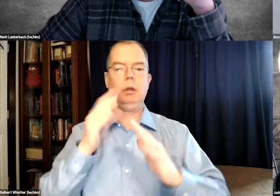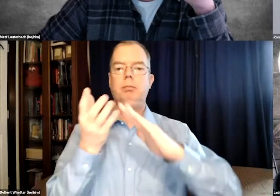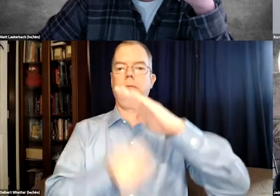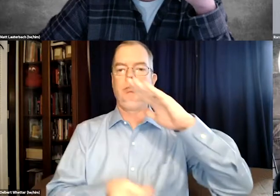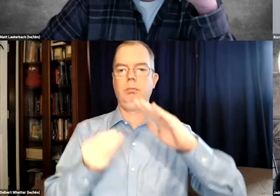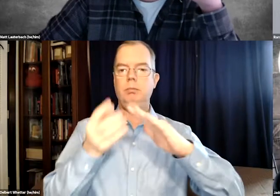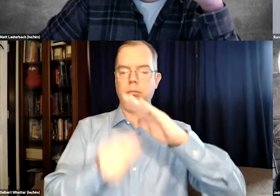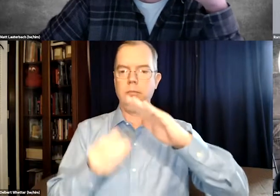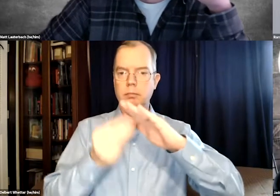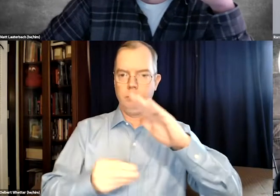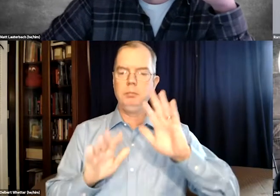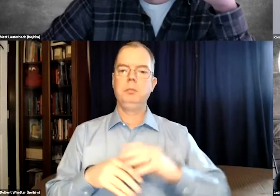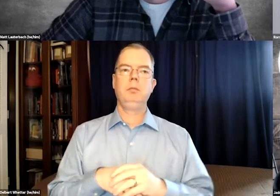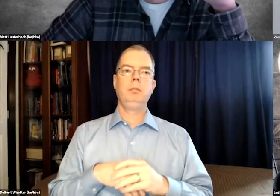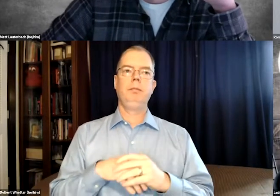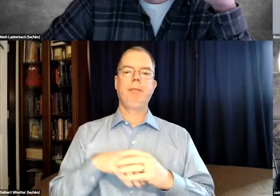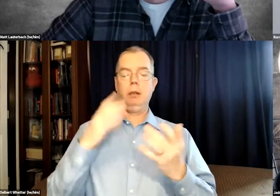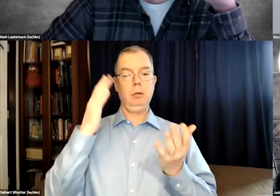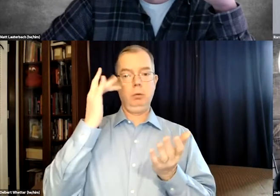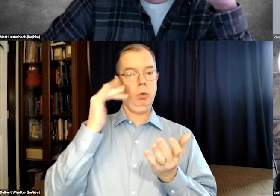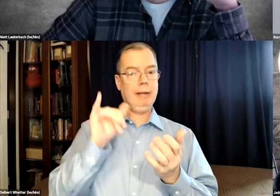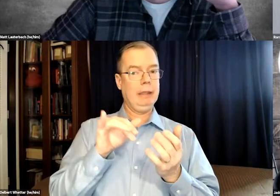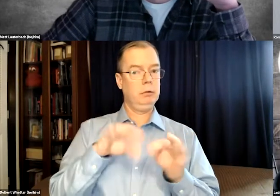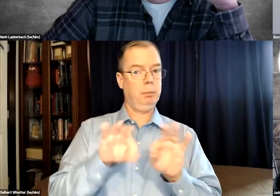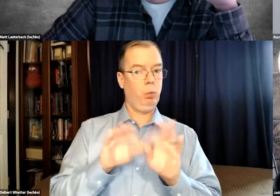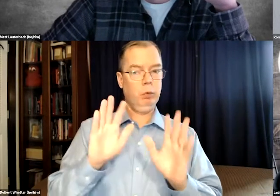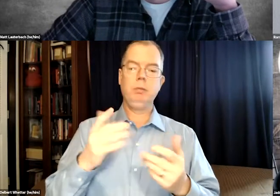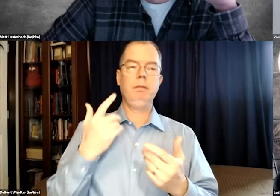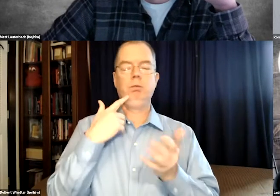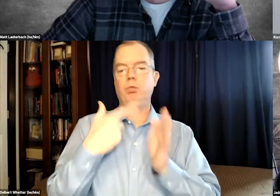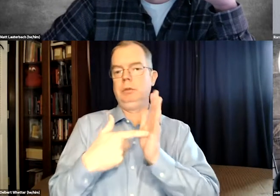the captioning file can become corrupt and there's missing lines of dialogue.